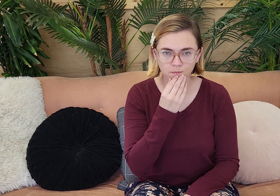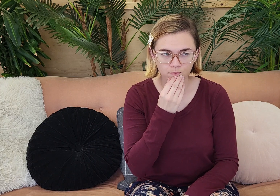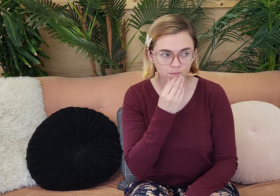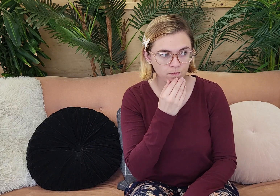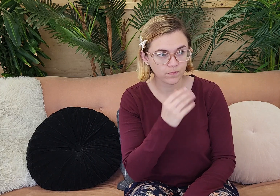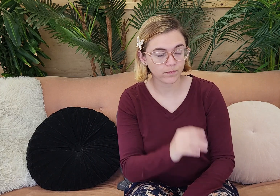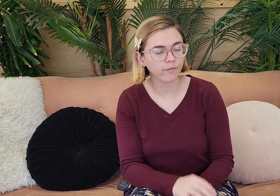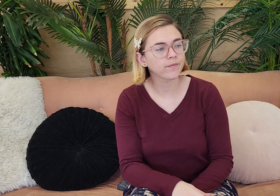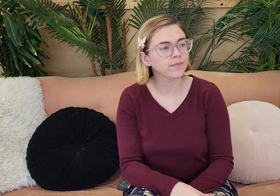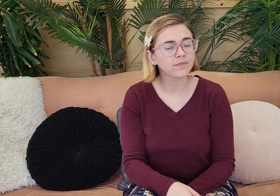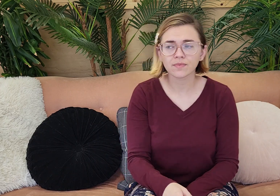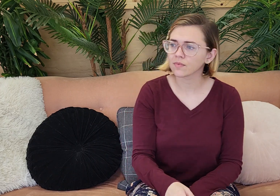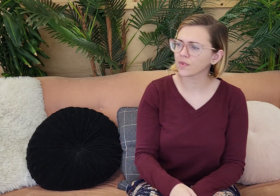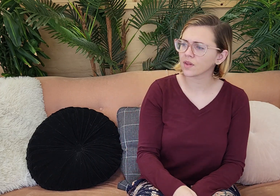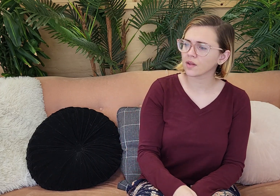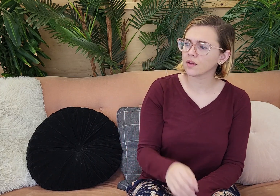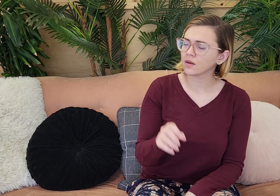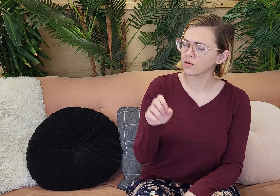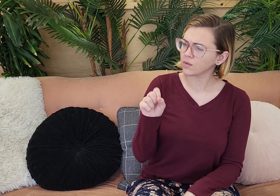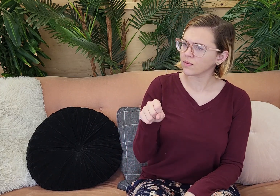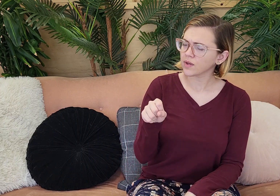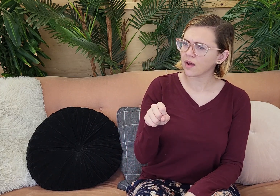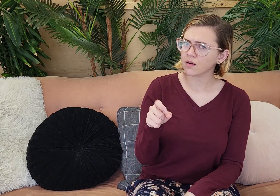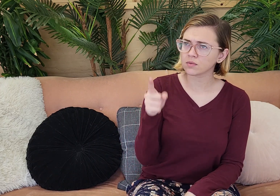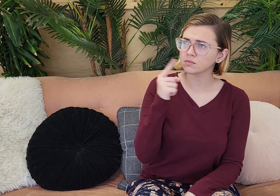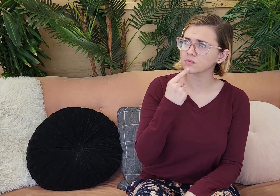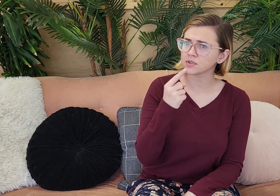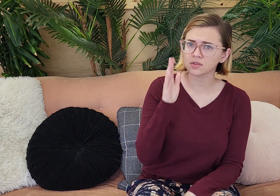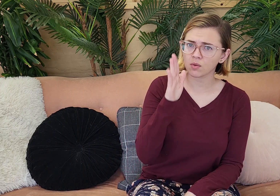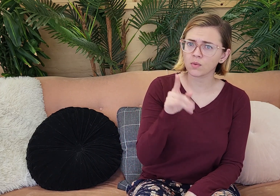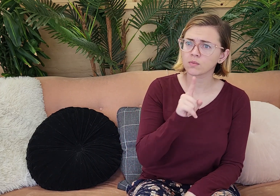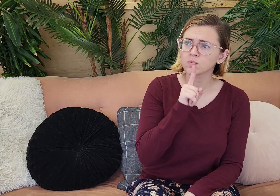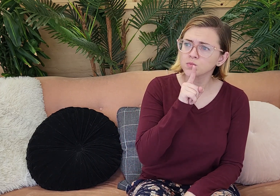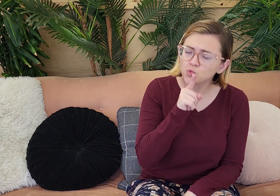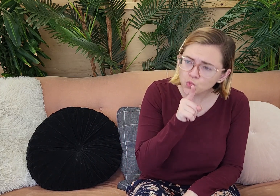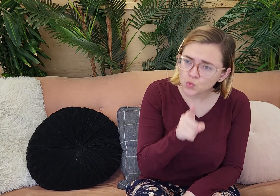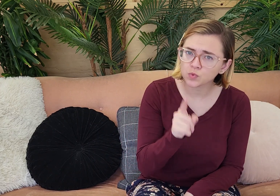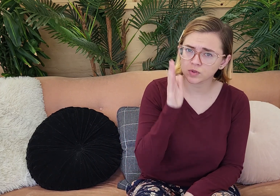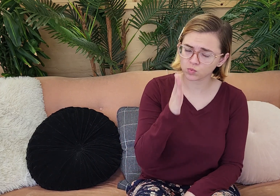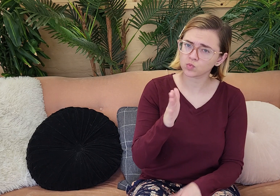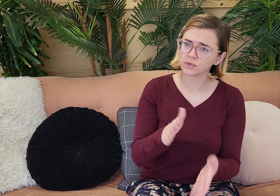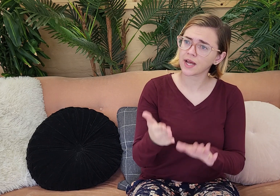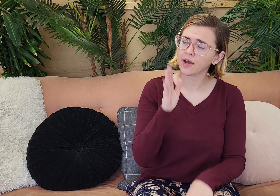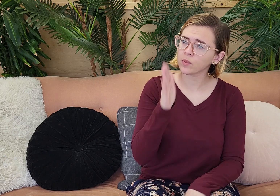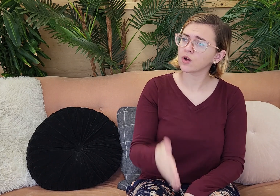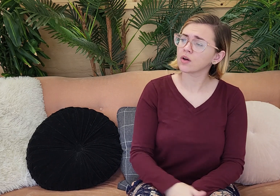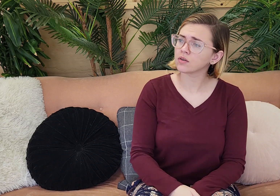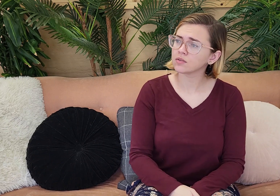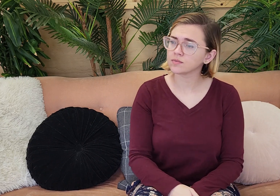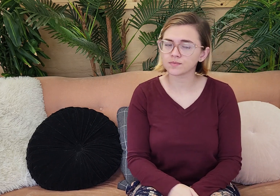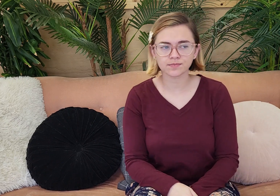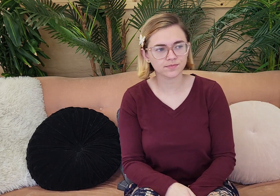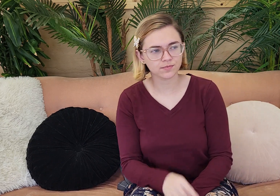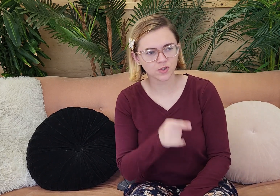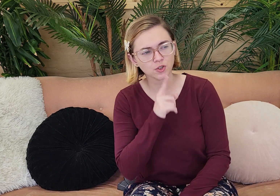God. So Eve said, "Yes. Well, I think God, he said that we would surely